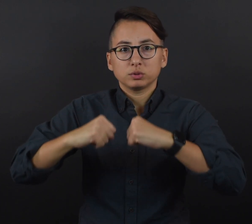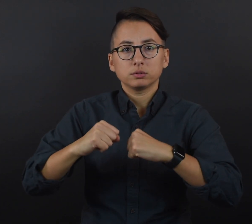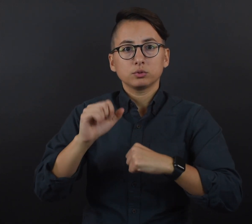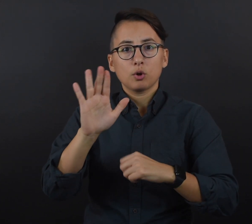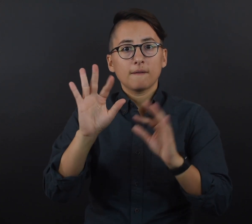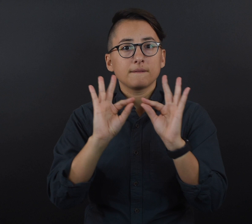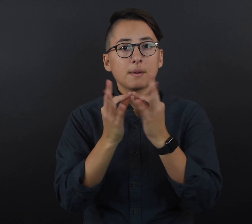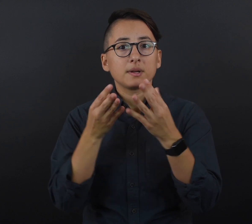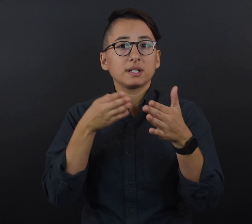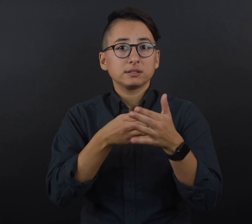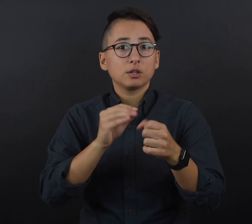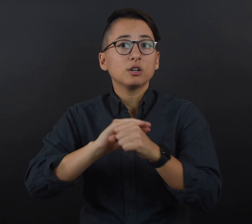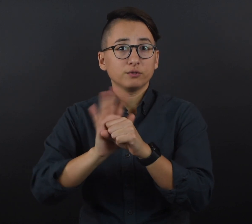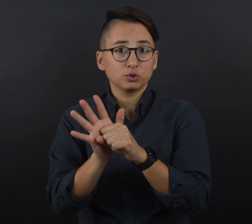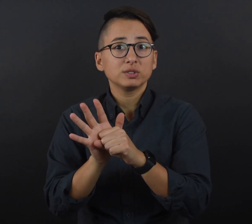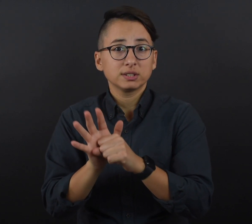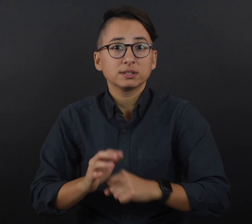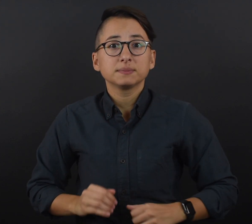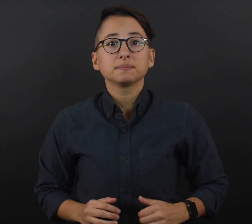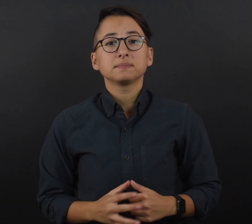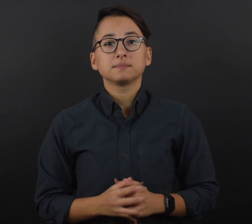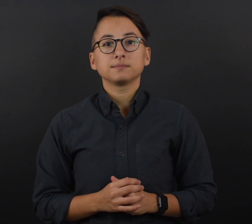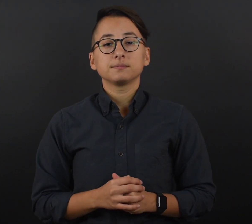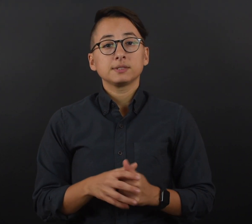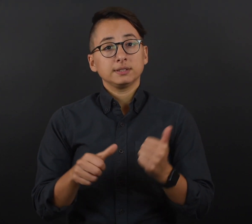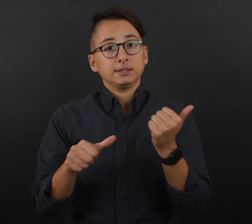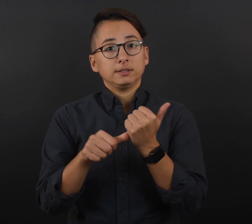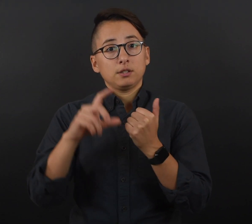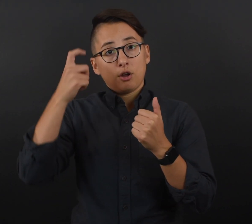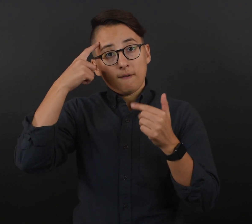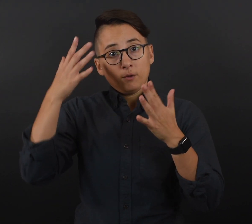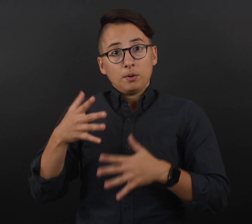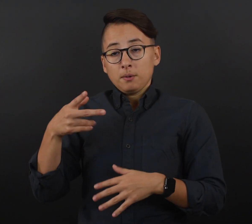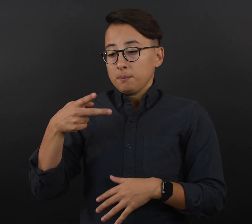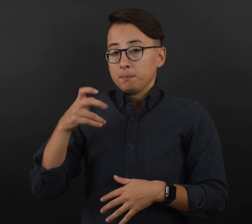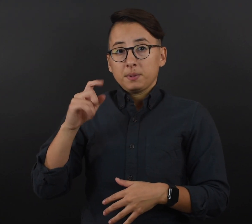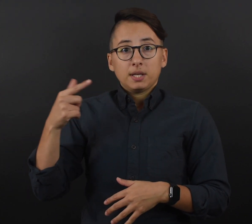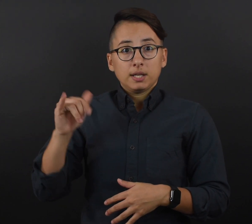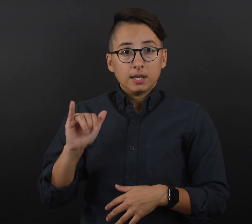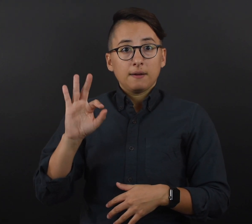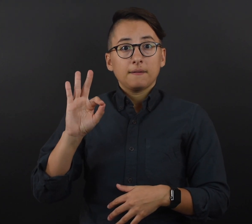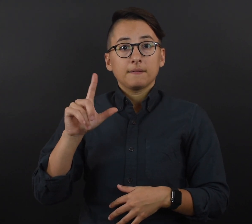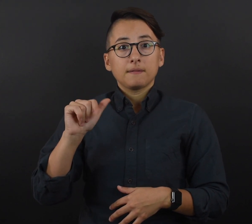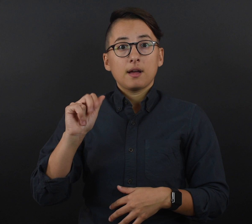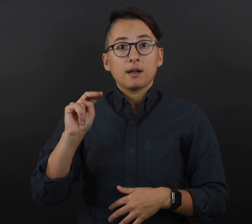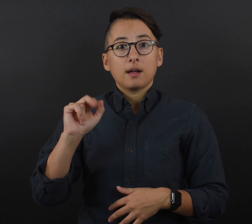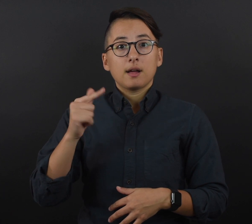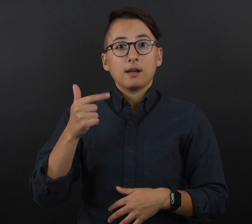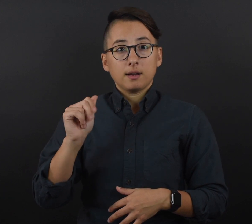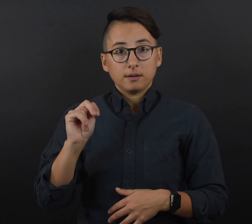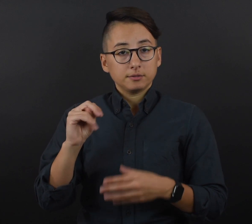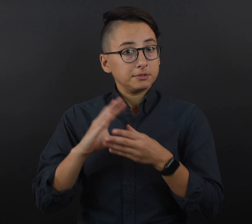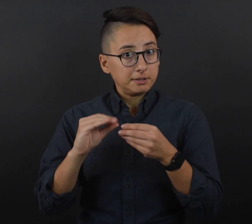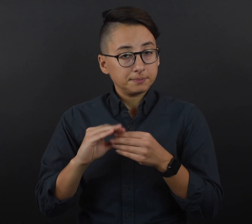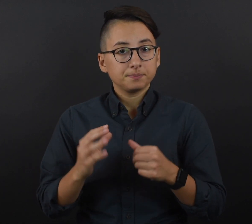your family protected against COVID-19.”